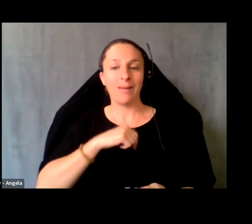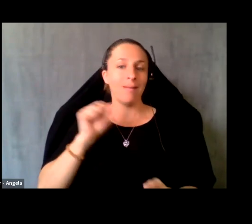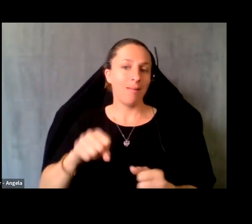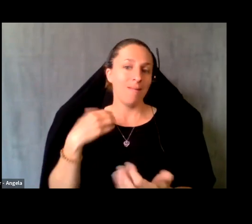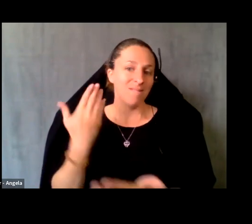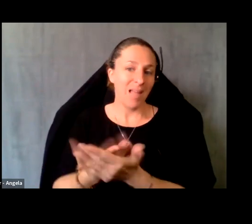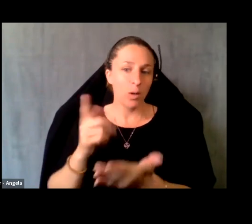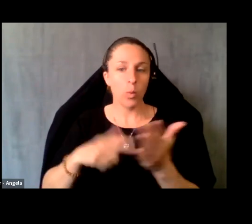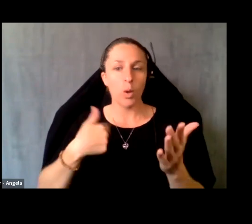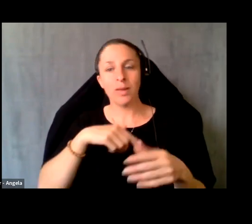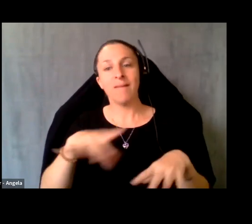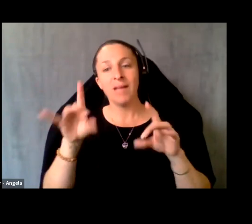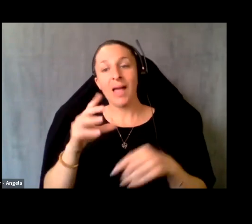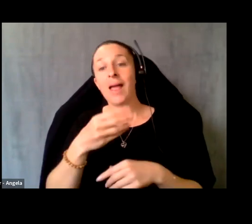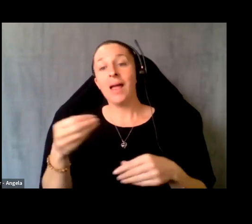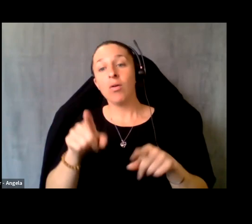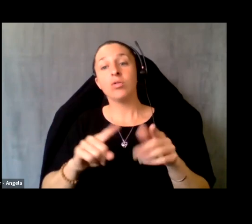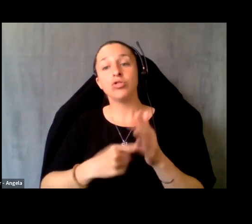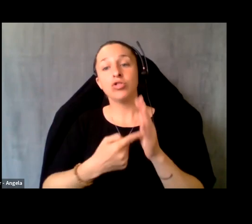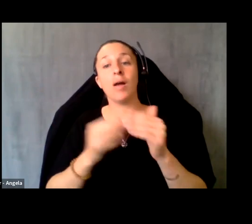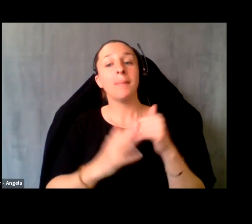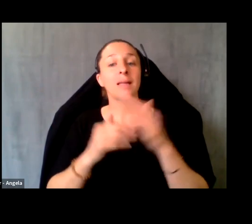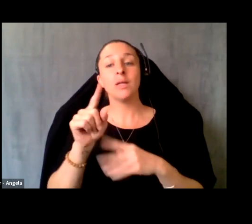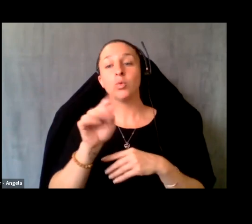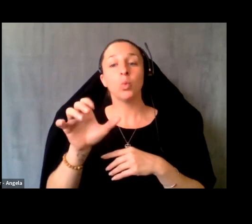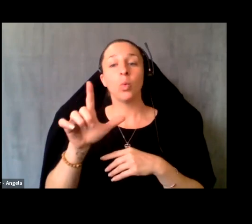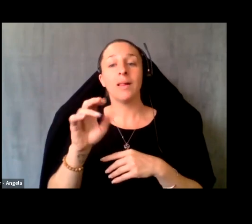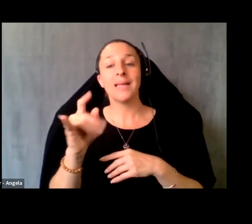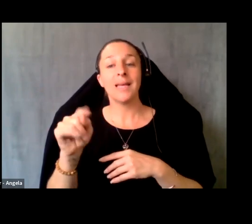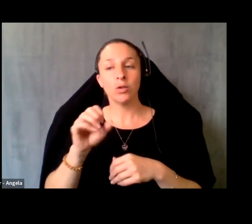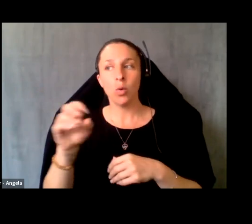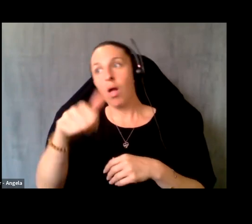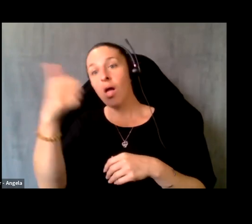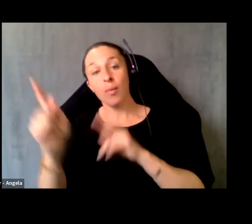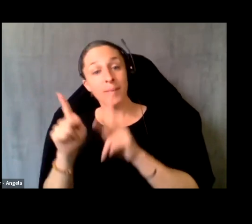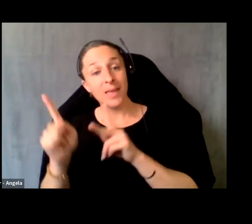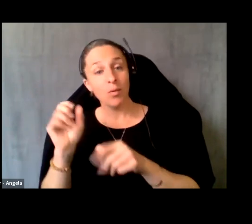and to start building tool kits so that others can take advantage of what we have done, and we'd